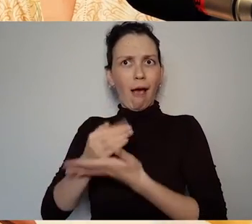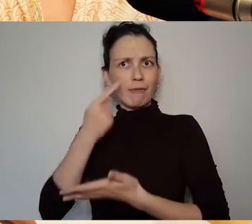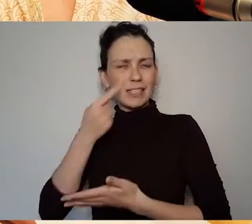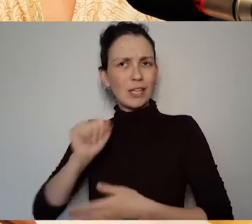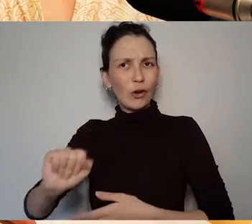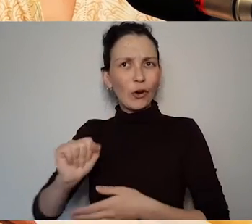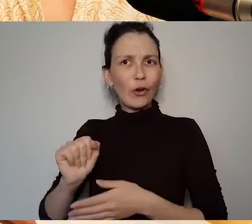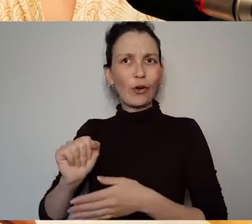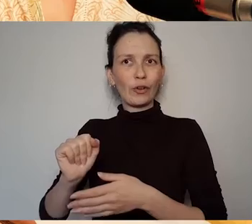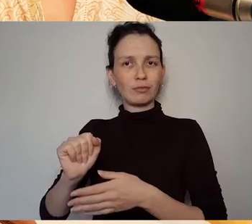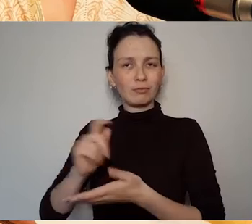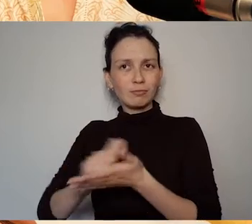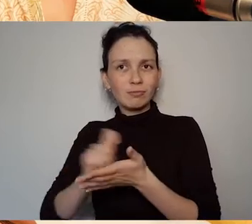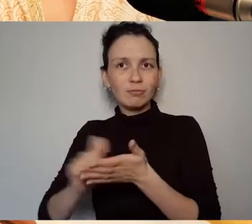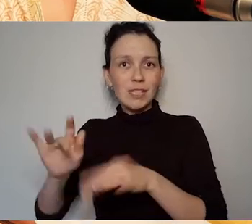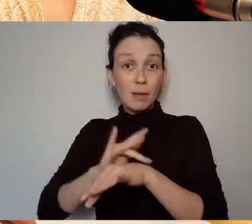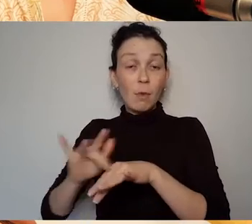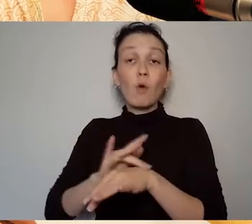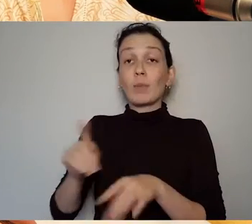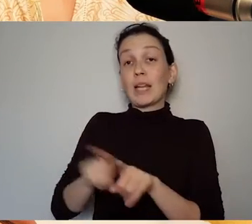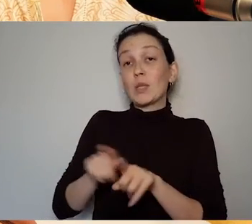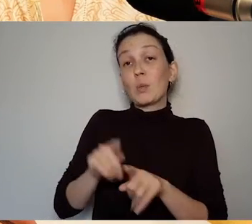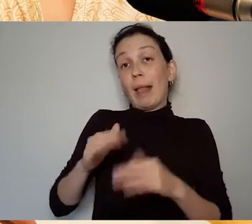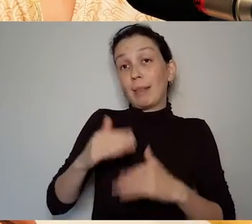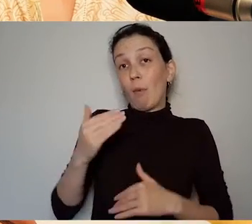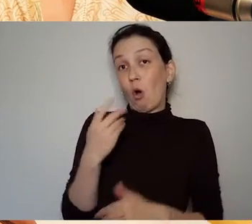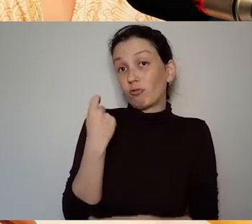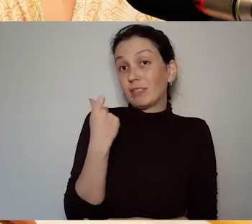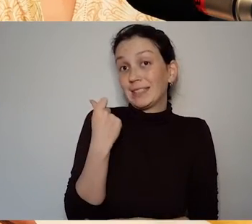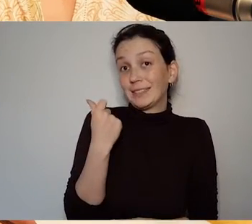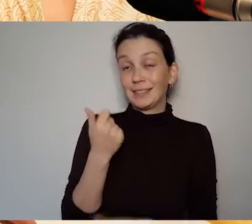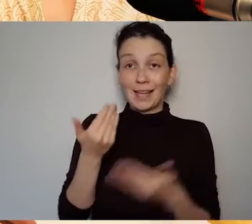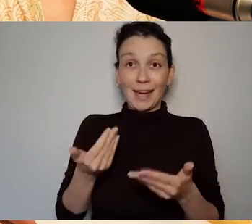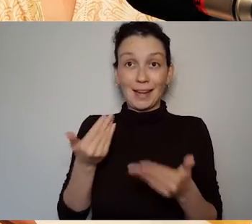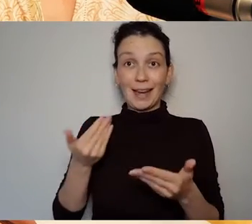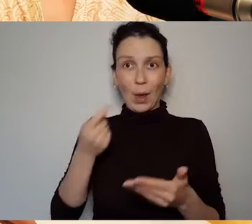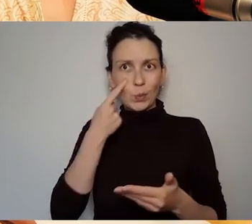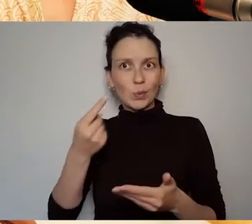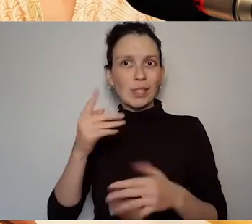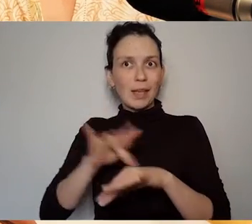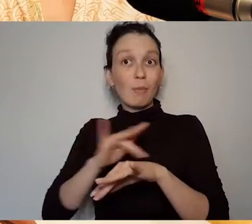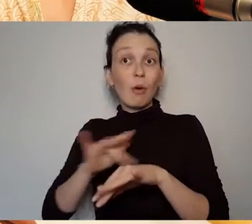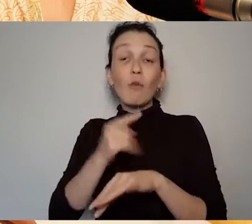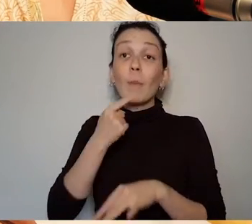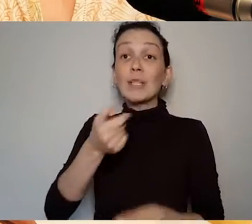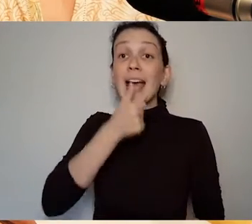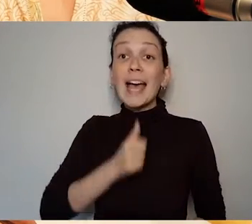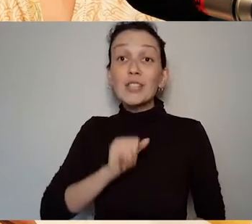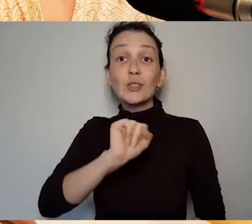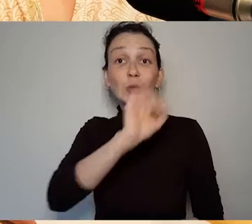in more recent times but I suppose who she was the answer is she's she's a woman from Waterford